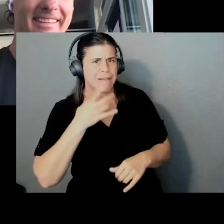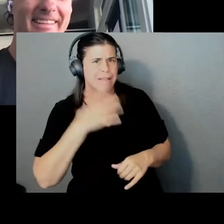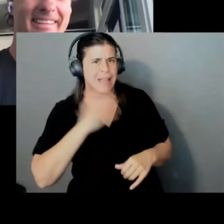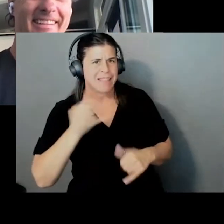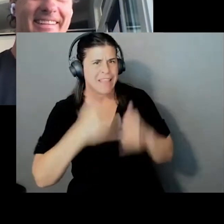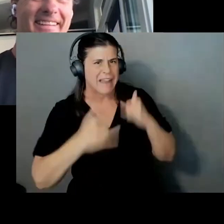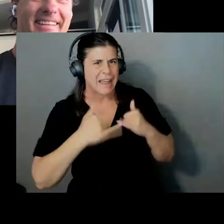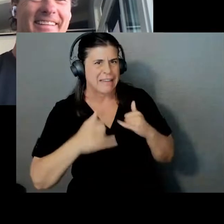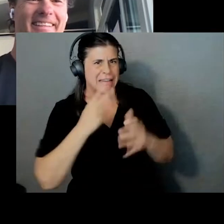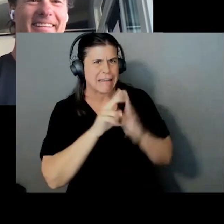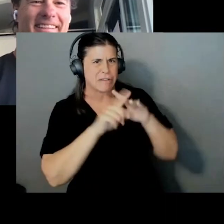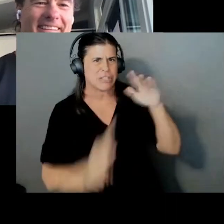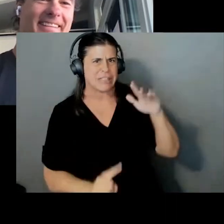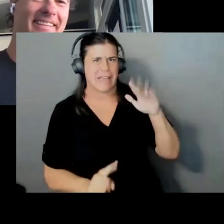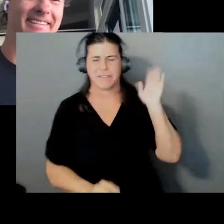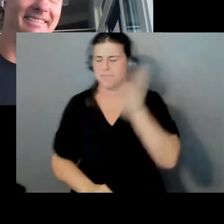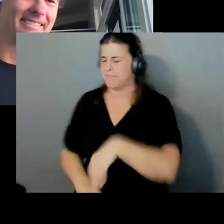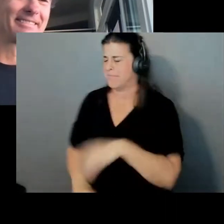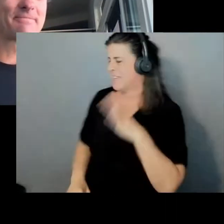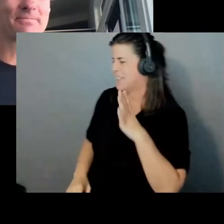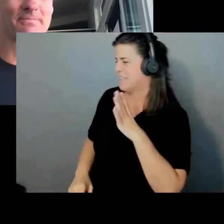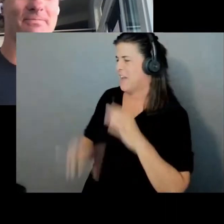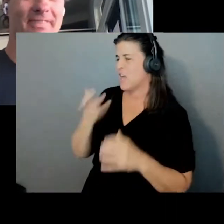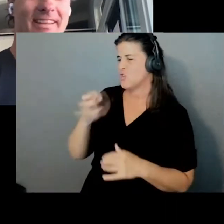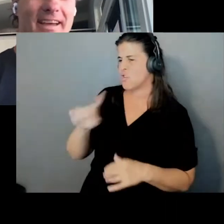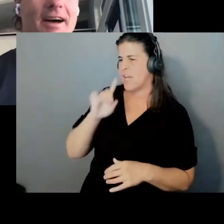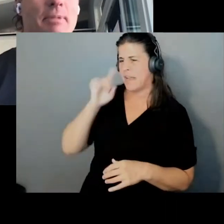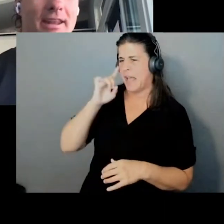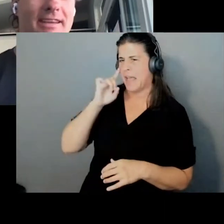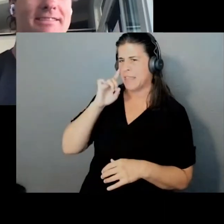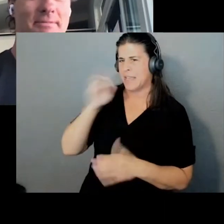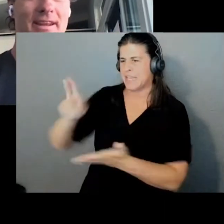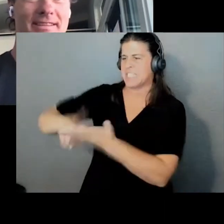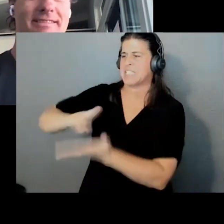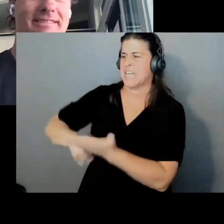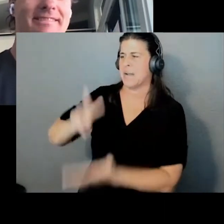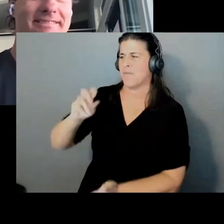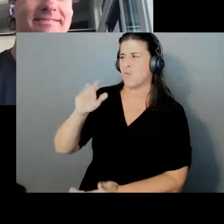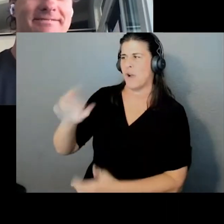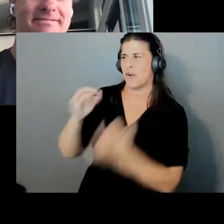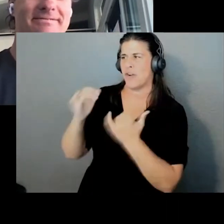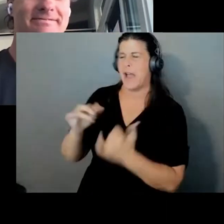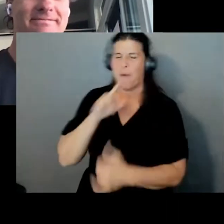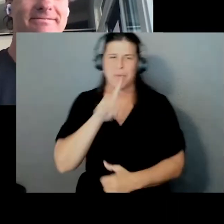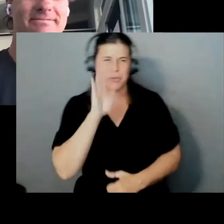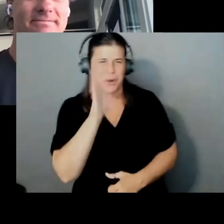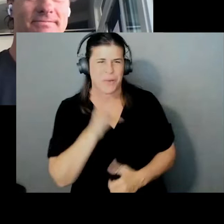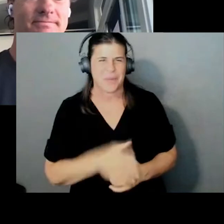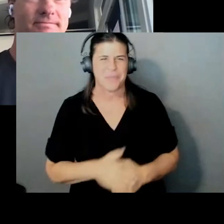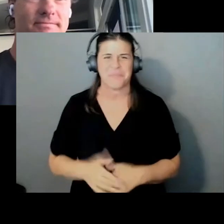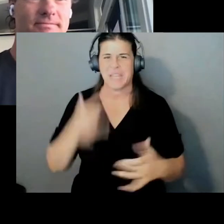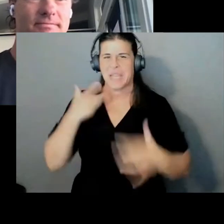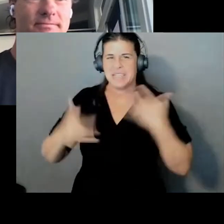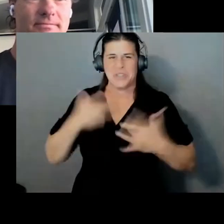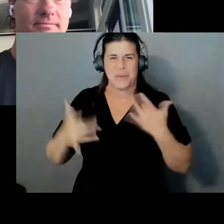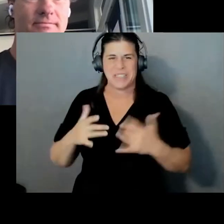I think maybe Chad's actually going to sign up for Wickr right now, because- I bet he is, I bet he is. So excited about it. That's, yes.